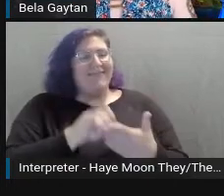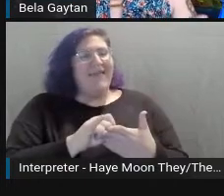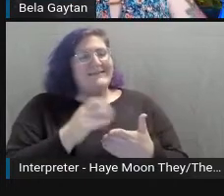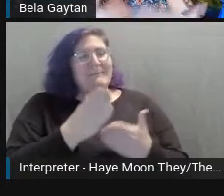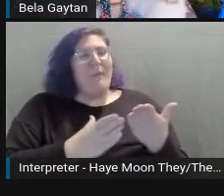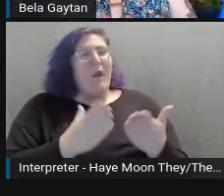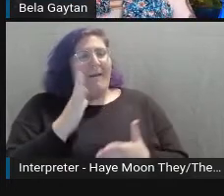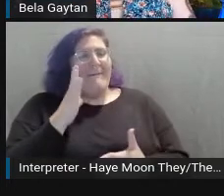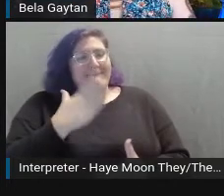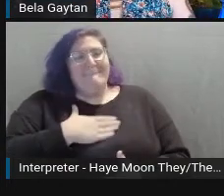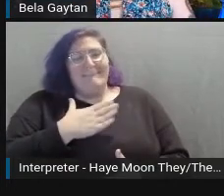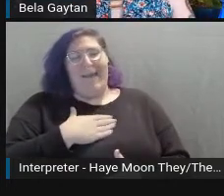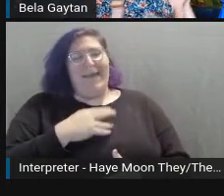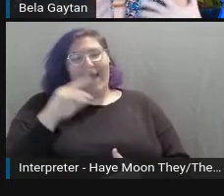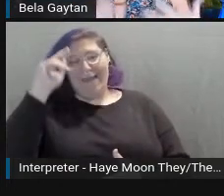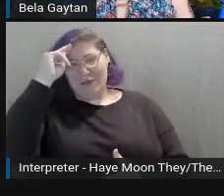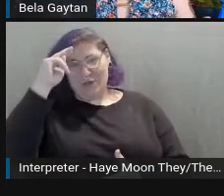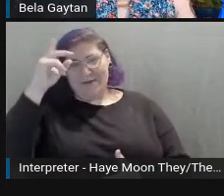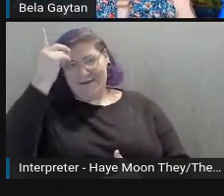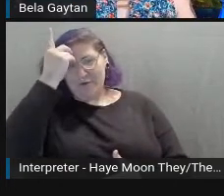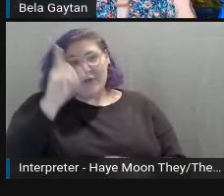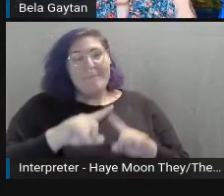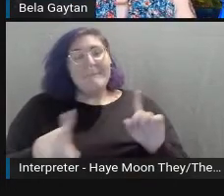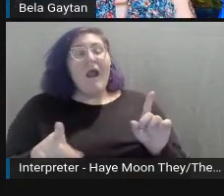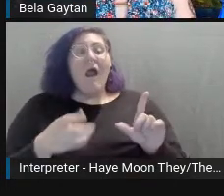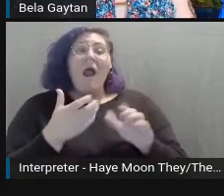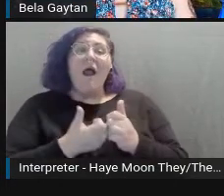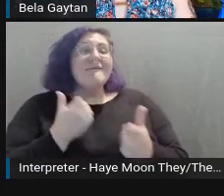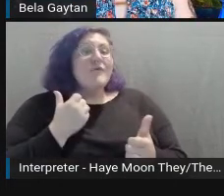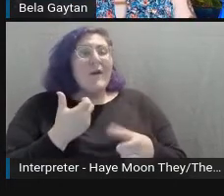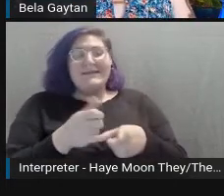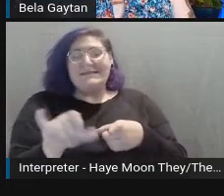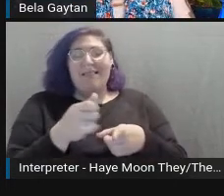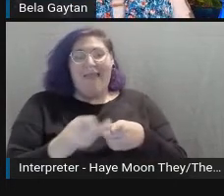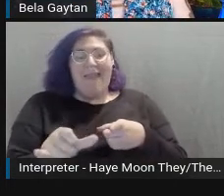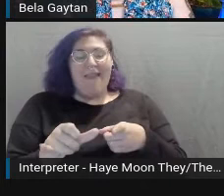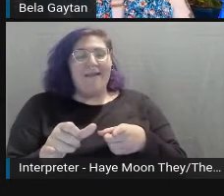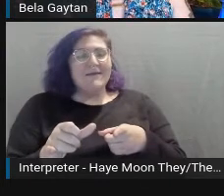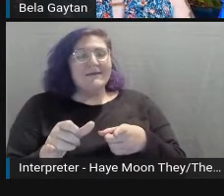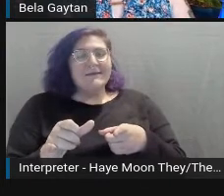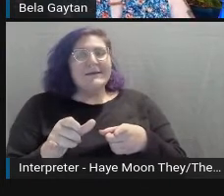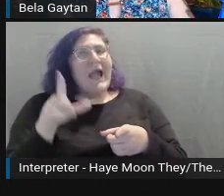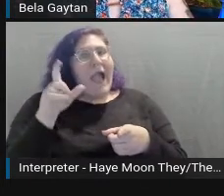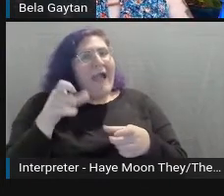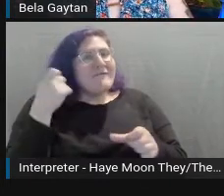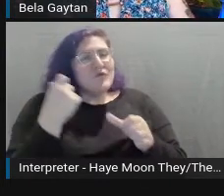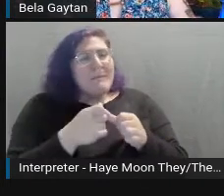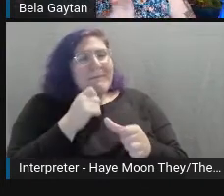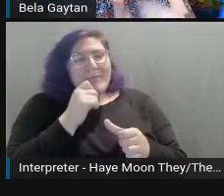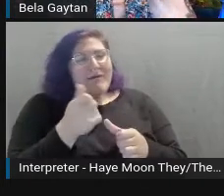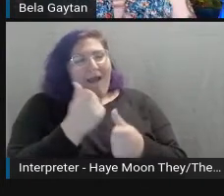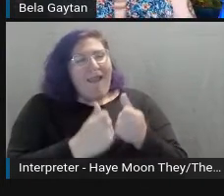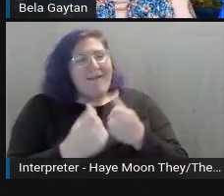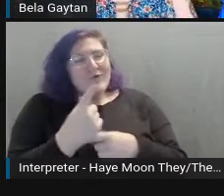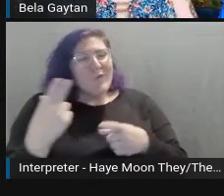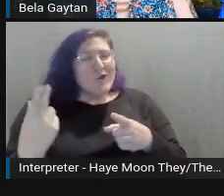I talked about that before with the piece of cake. You have to remember that not everybody uses these phrases